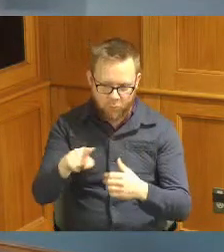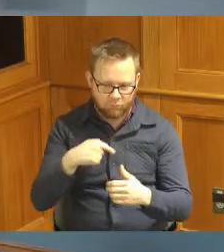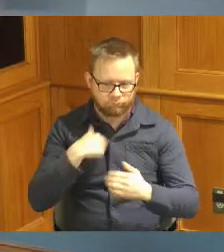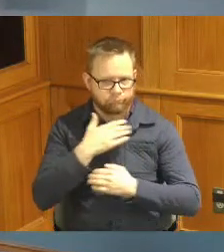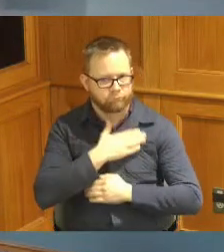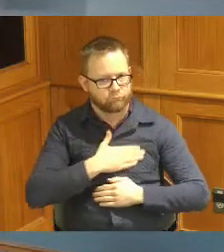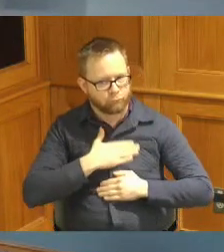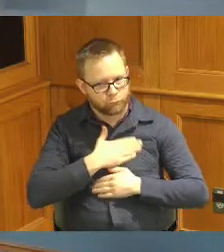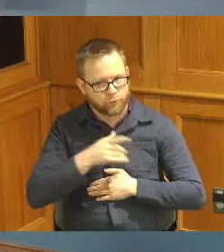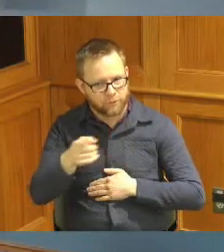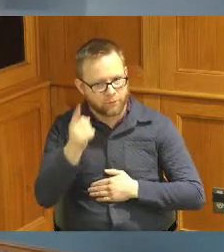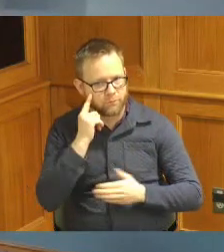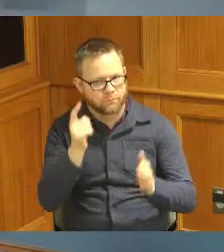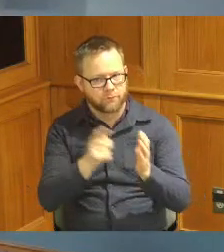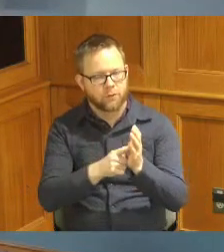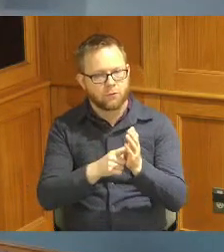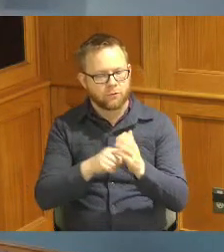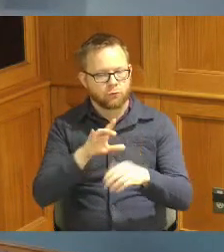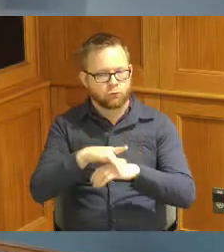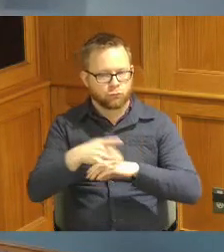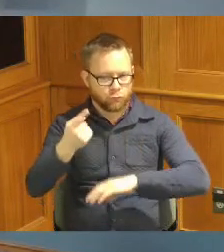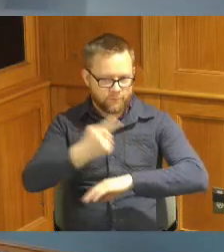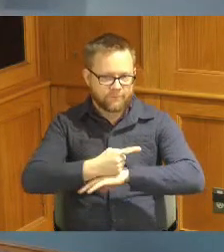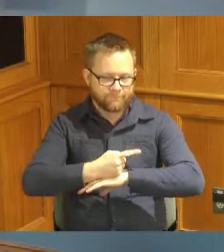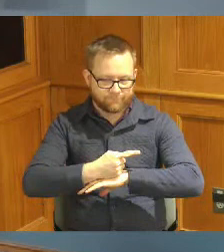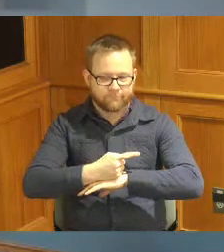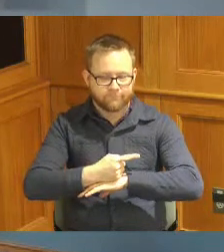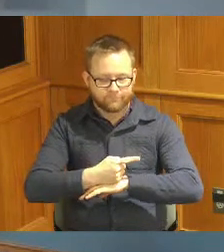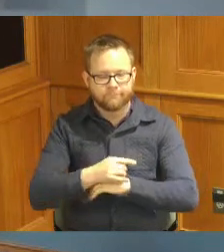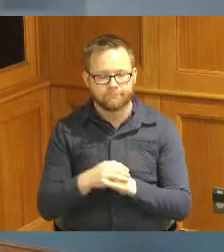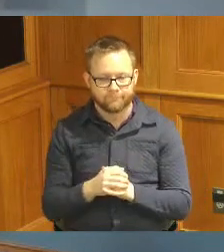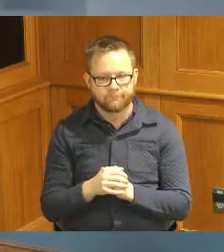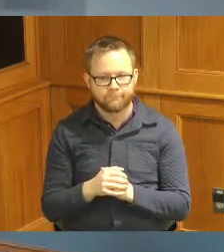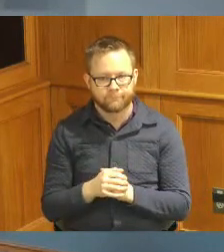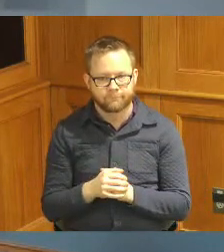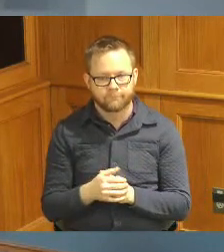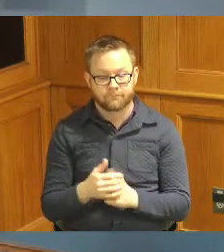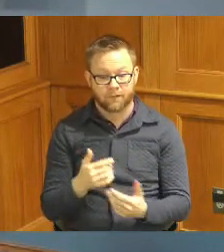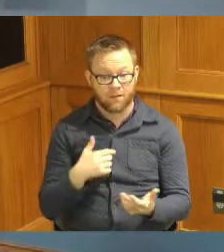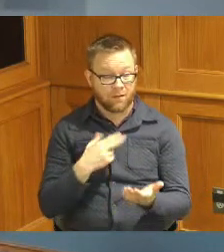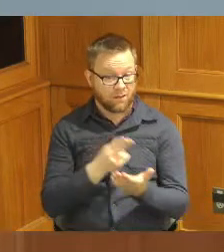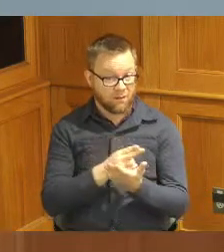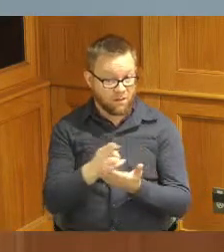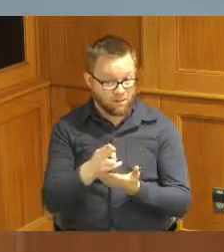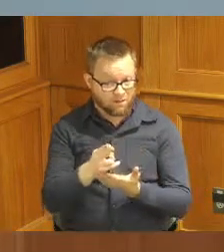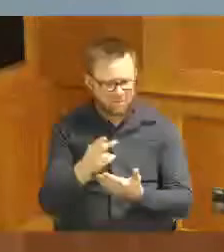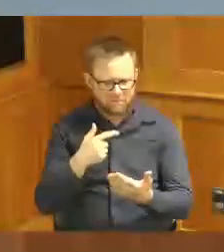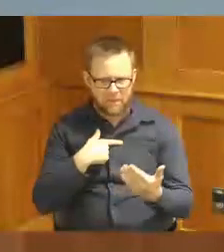the acknowledgment of Earth Day Earth week so I honestly had jotted down a bunch of numbers